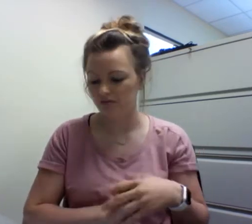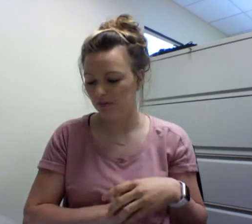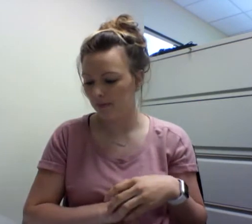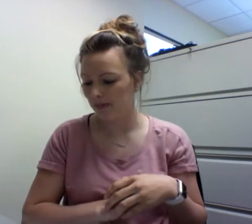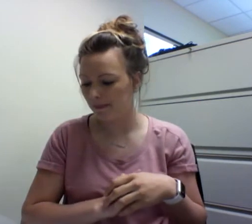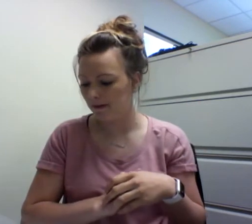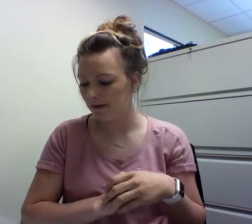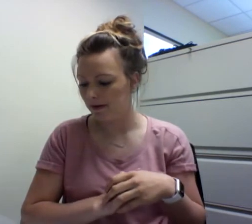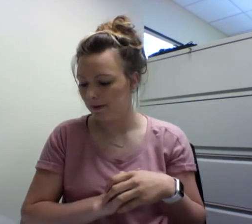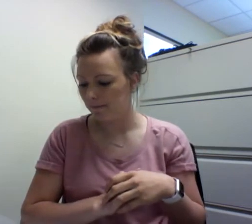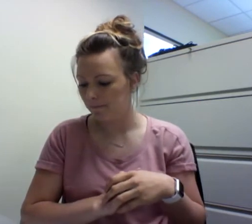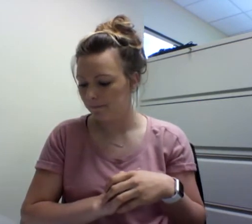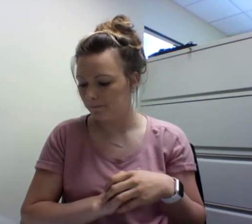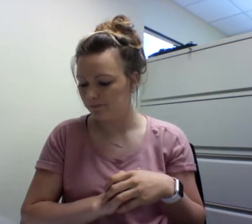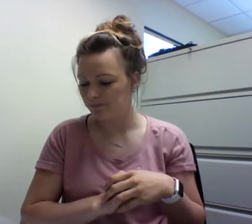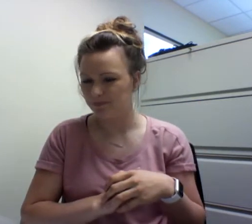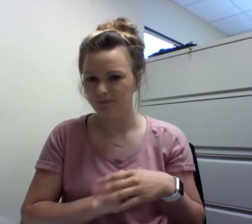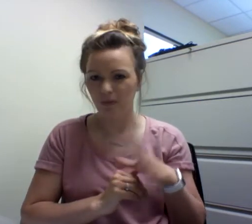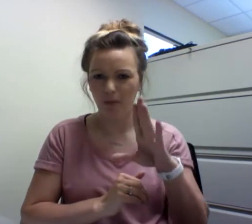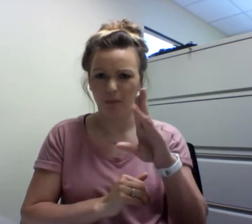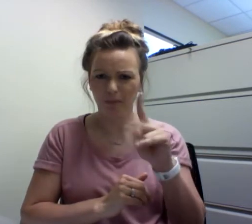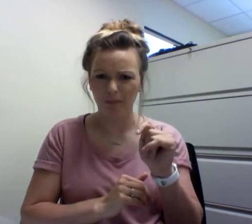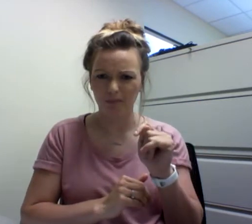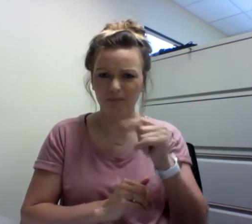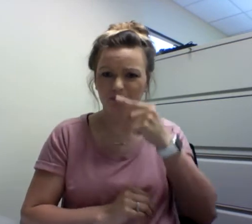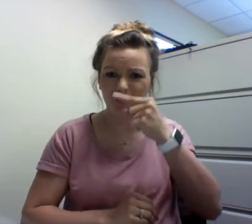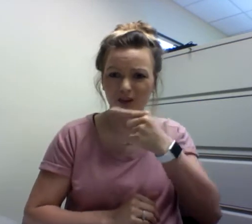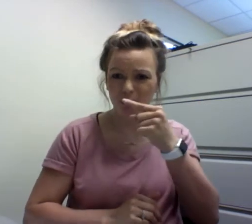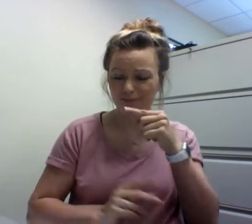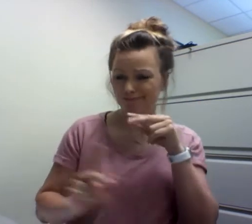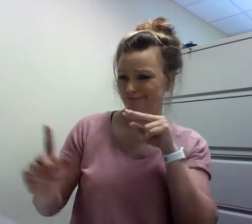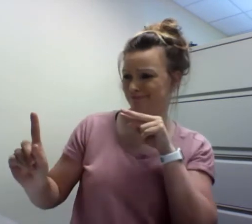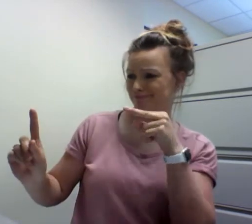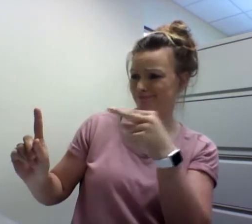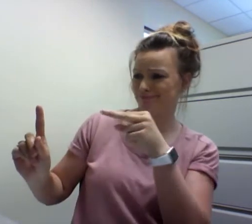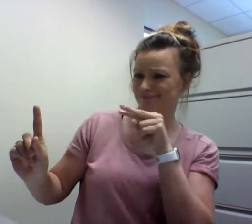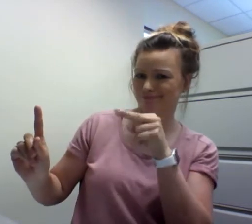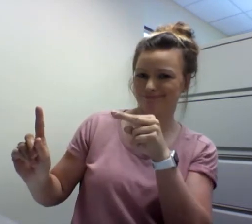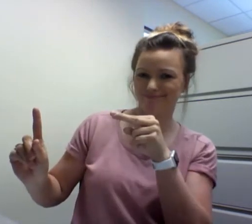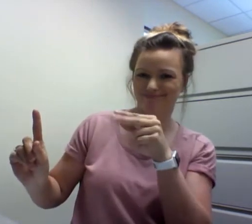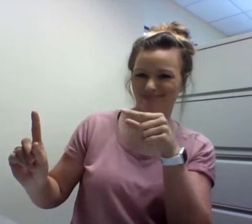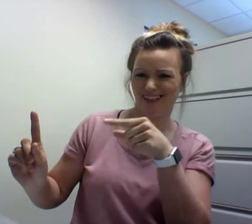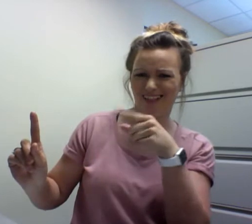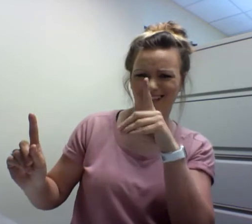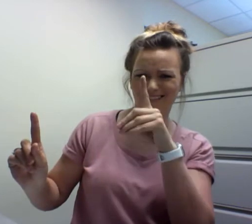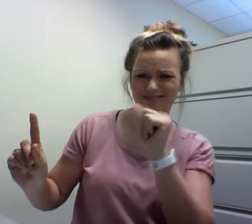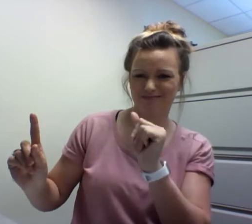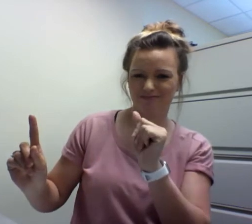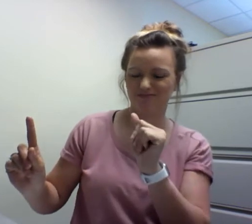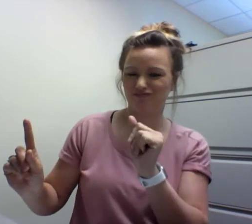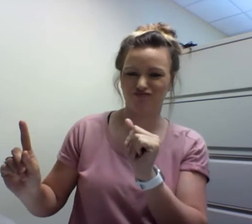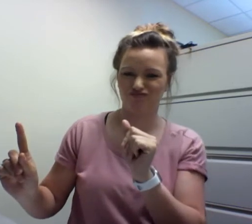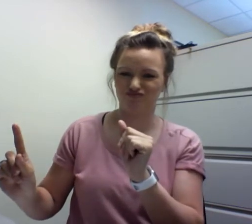but hearing world views this as a disability.